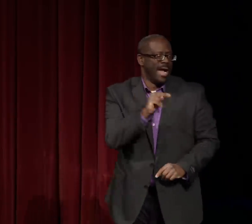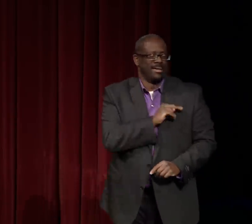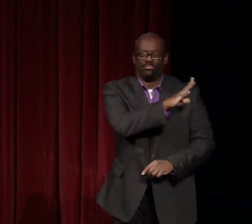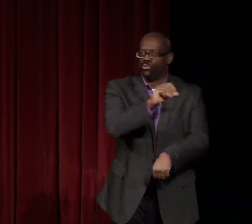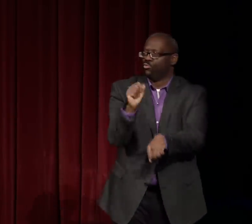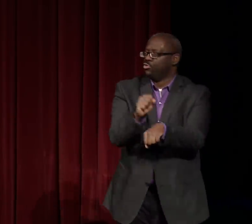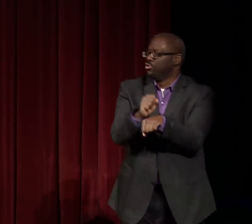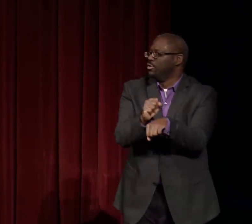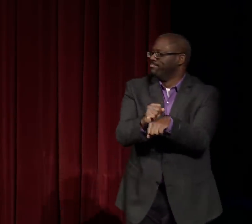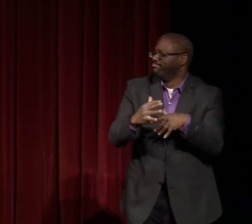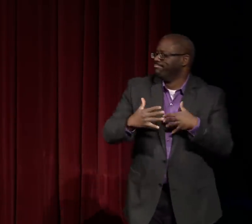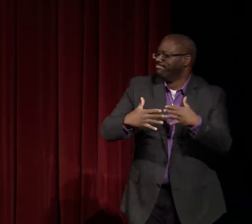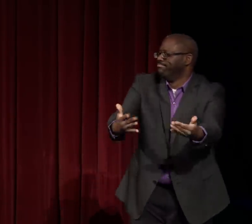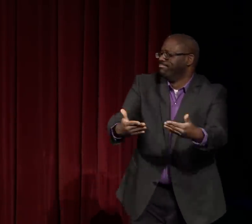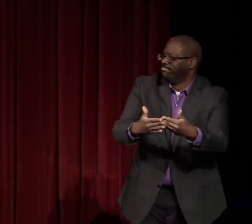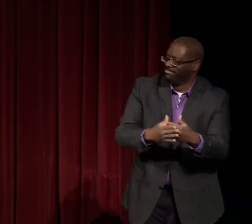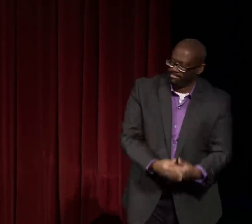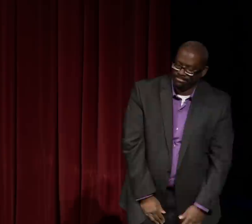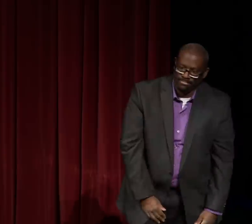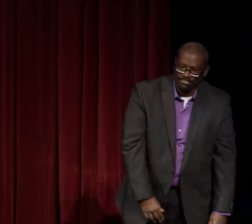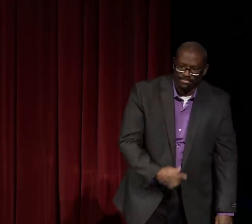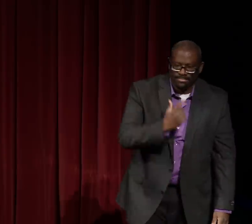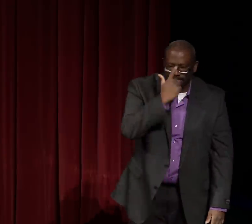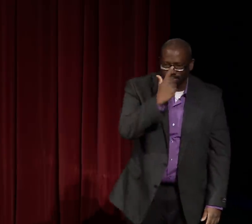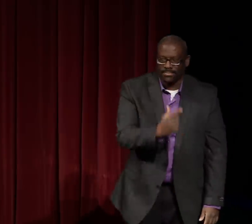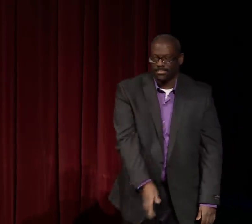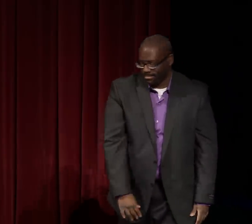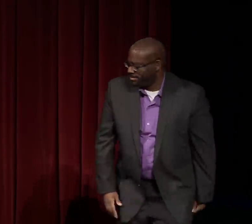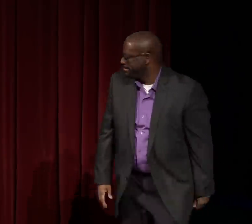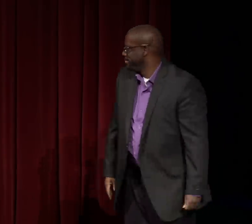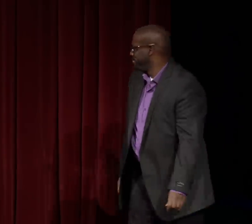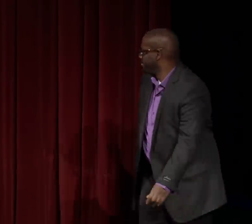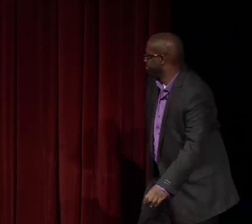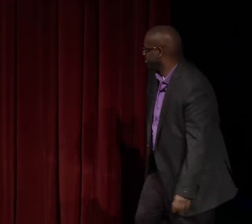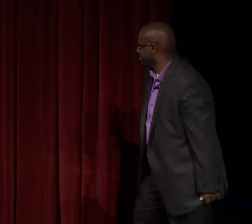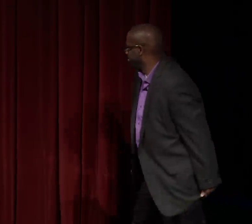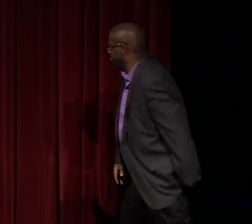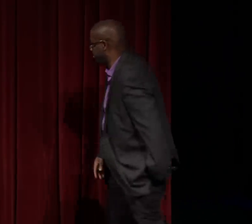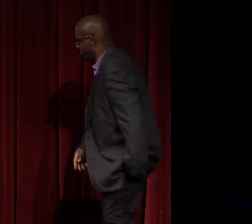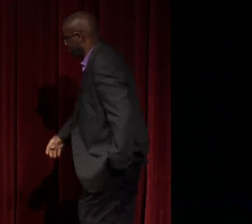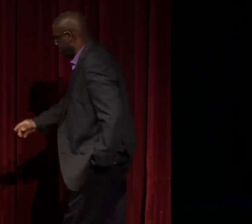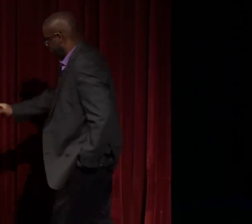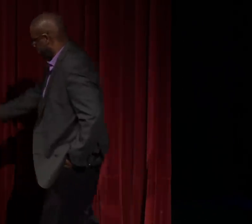And we really saw it as a starting point of Nathie's work. So it was truly representing